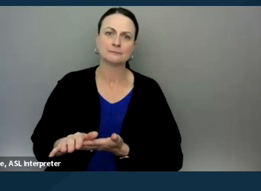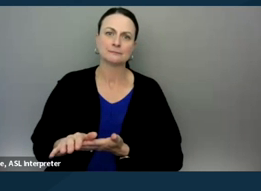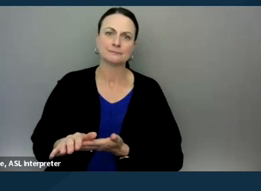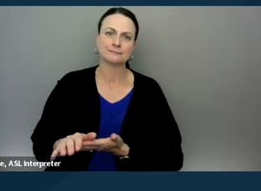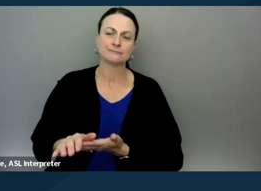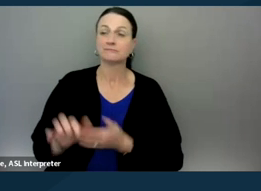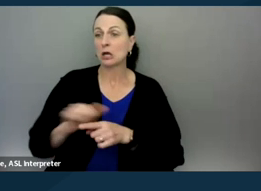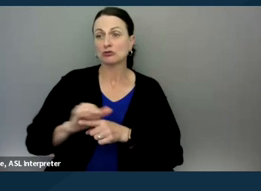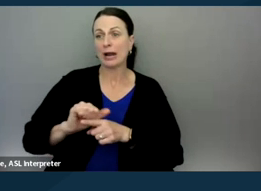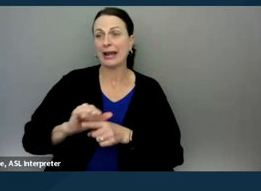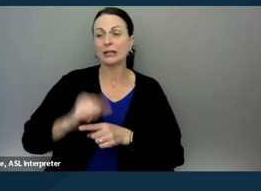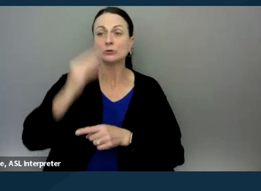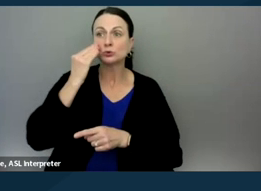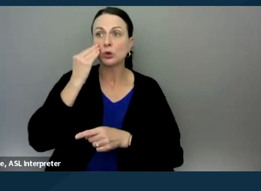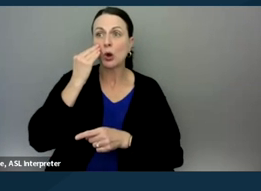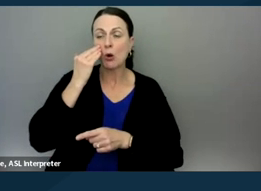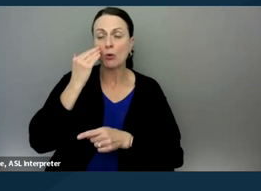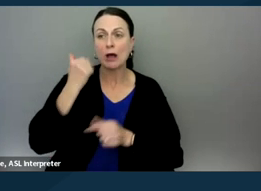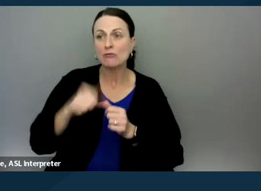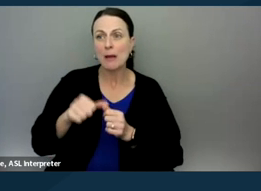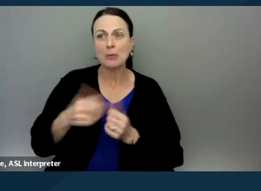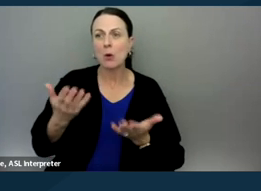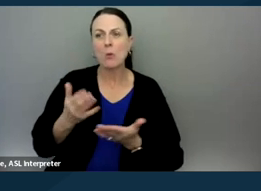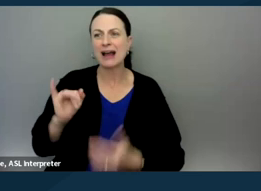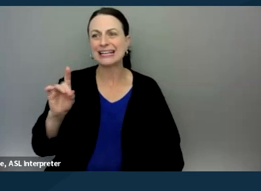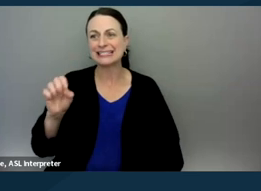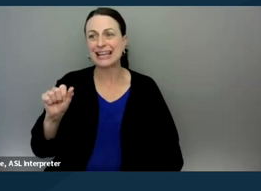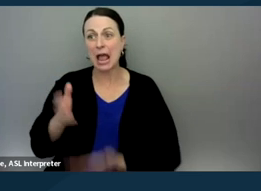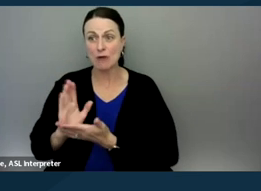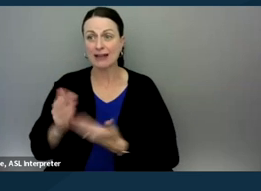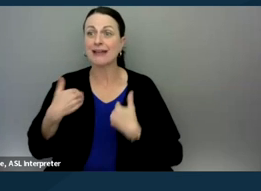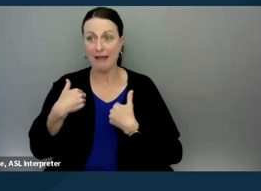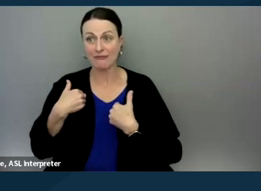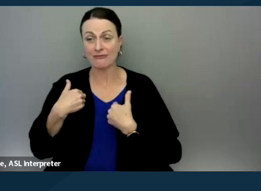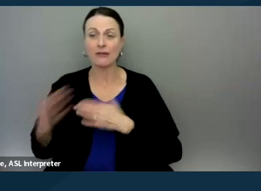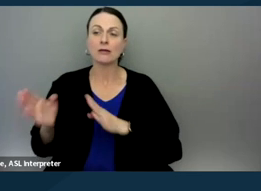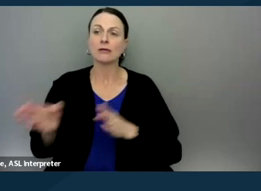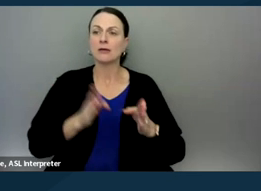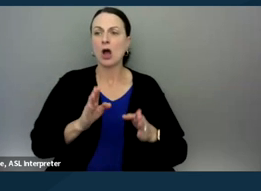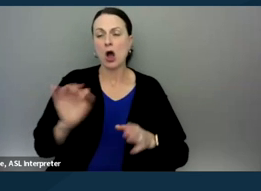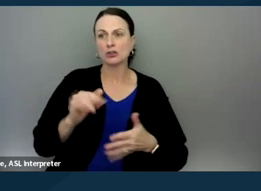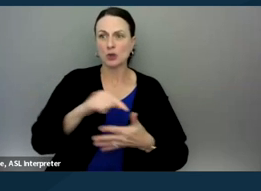training just to know what, and remember what the IDA rights are that parents have and also they go through the different kinds of scripts